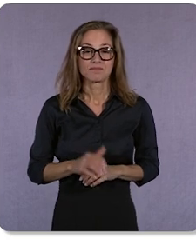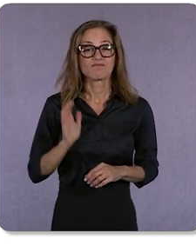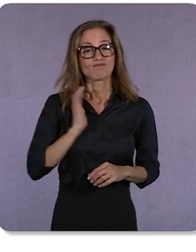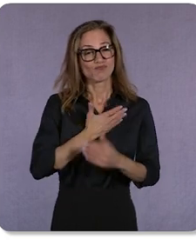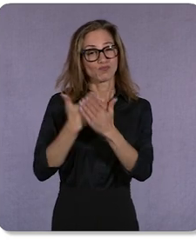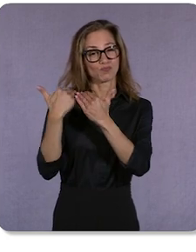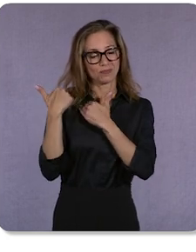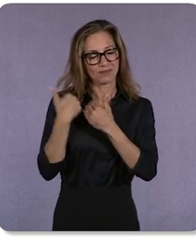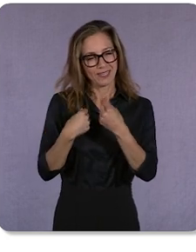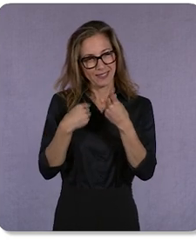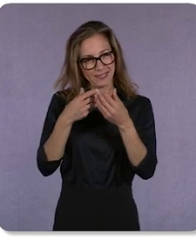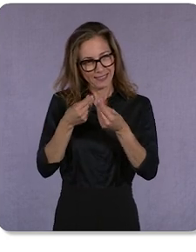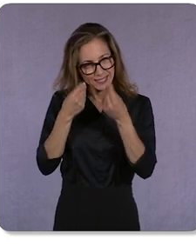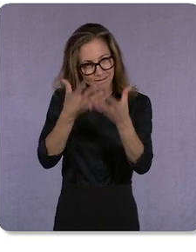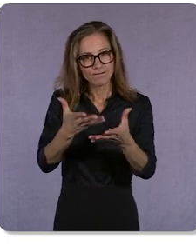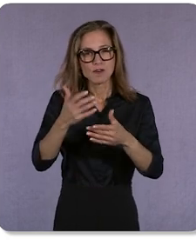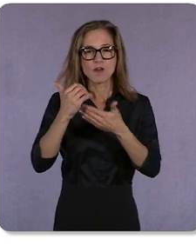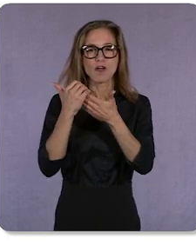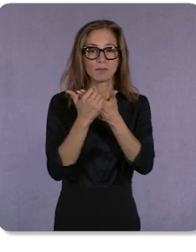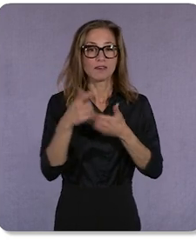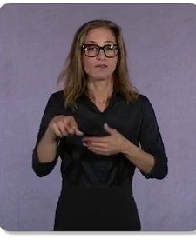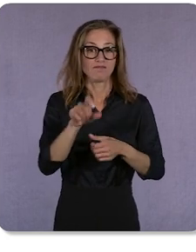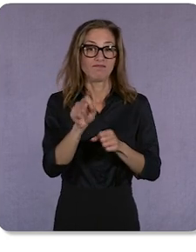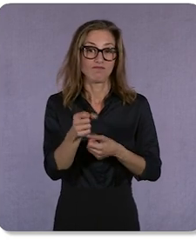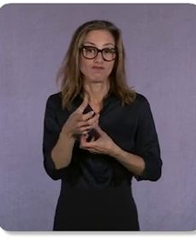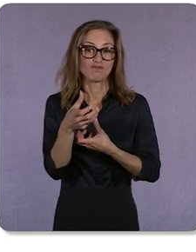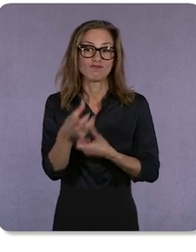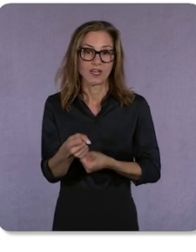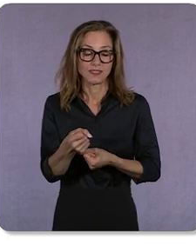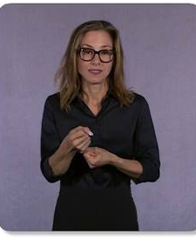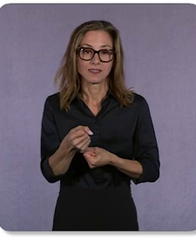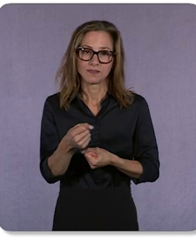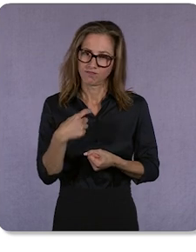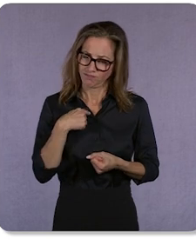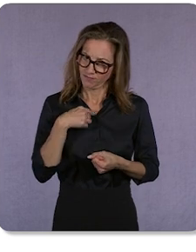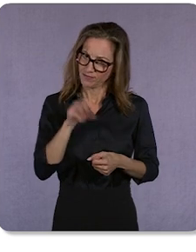automation that you can trust. We take that responsibility super seriously.